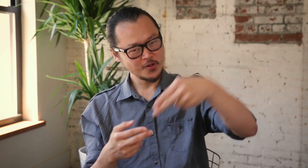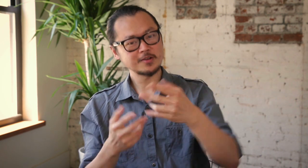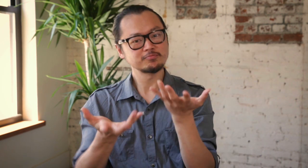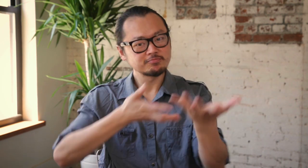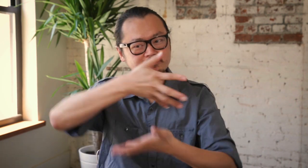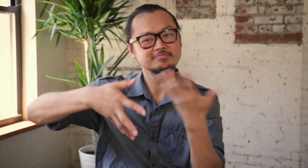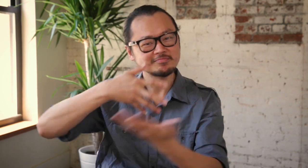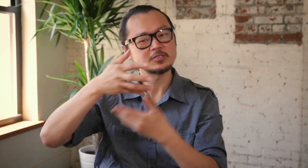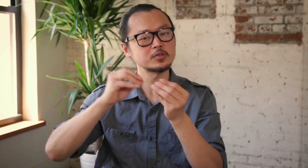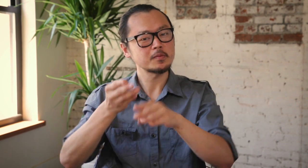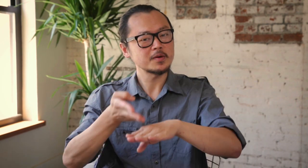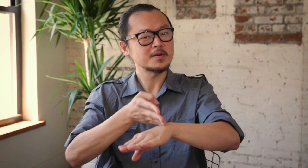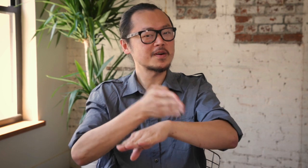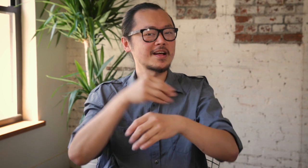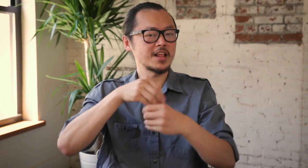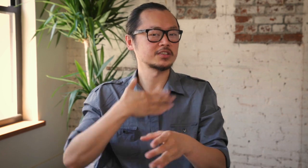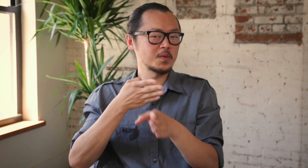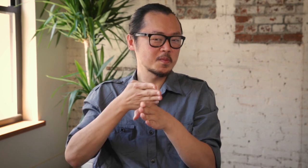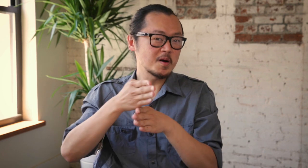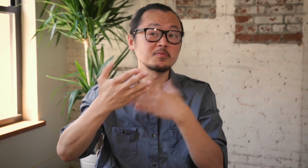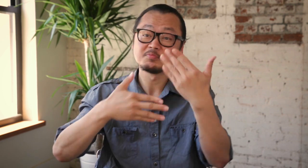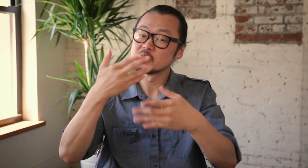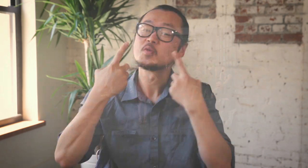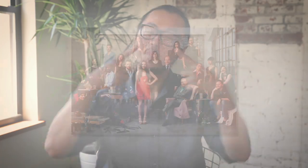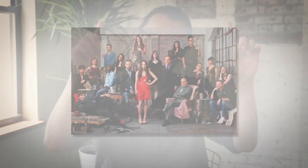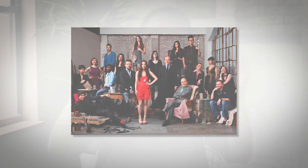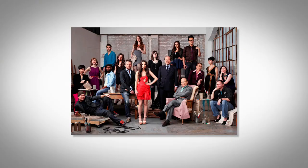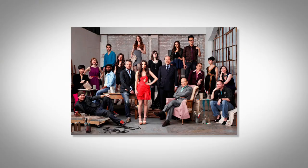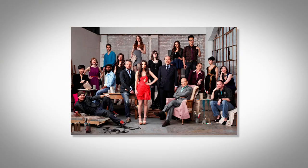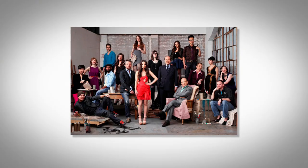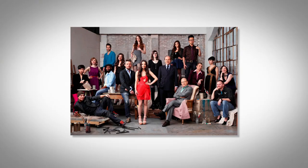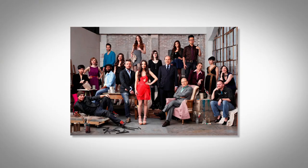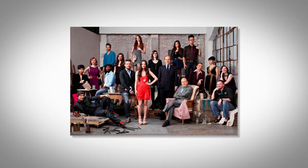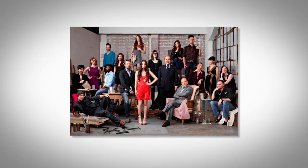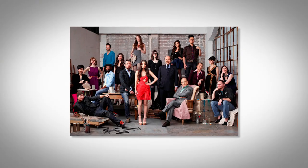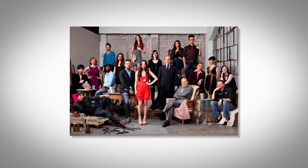And that helped my career. It was a success for me, personally.